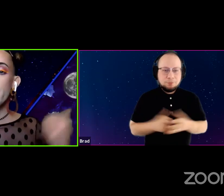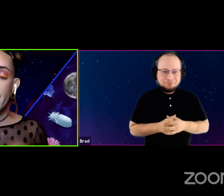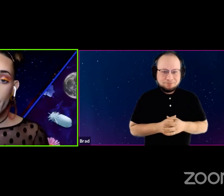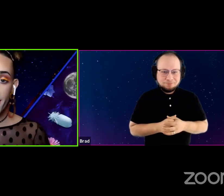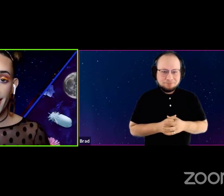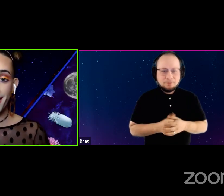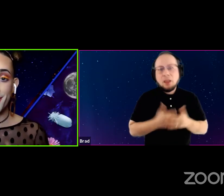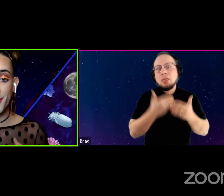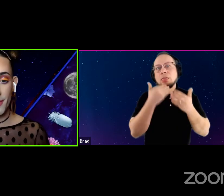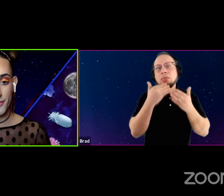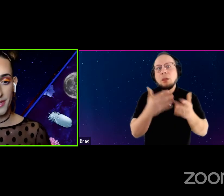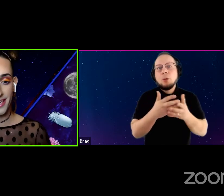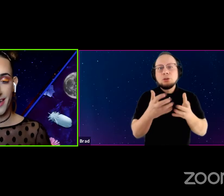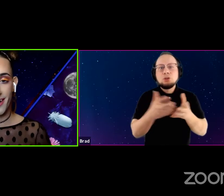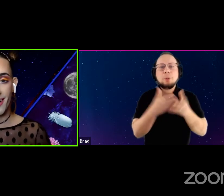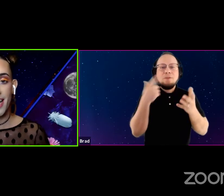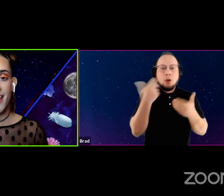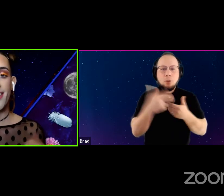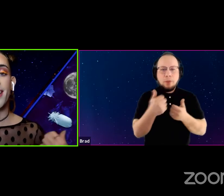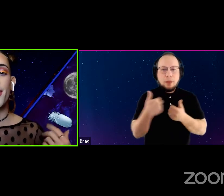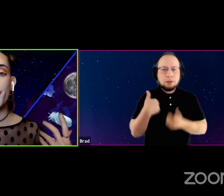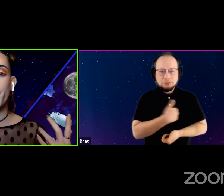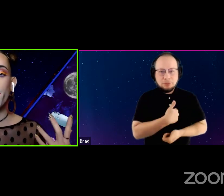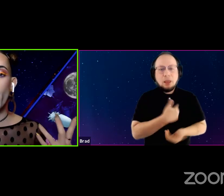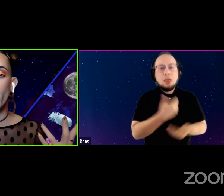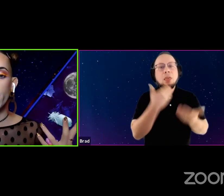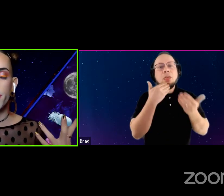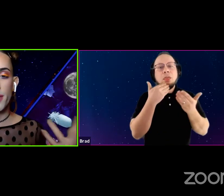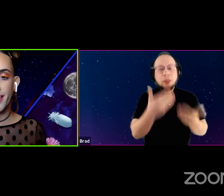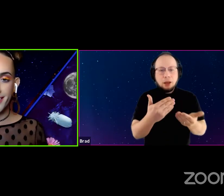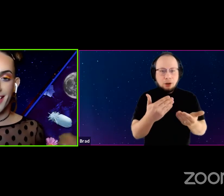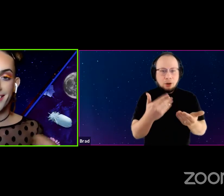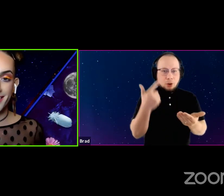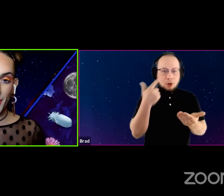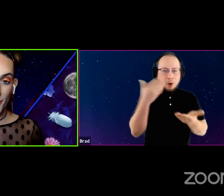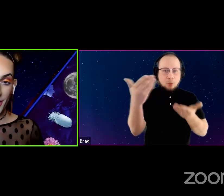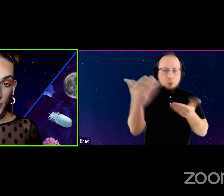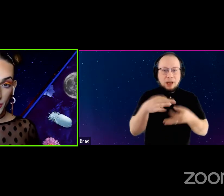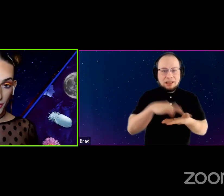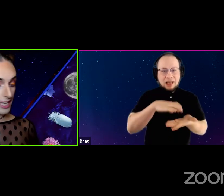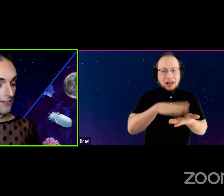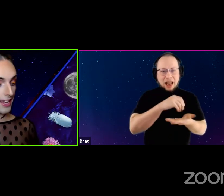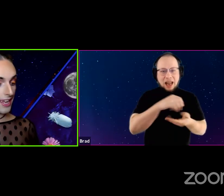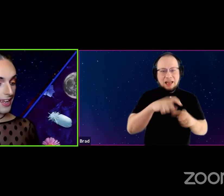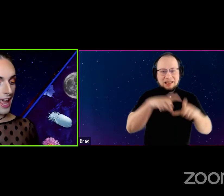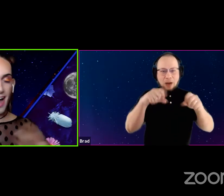Thank you again so much for being here. Thank you for bringing Teacakes and Tarot into your evening.